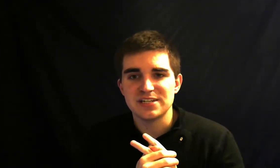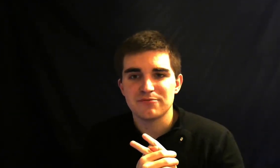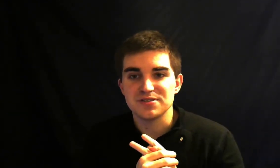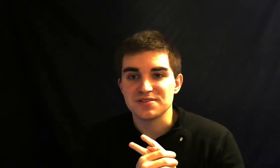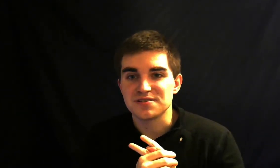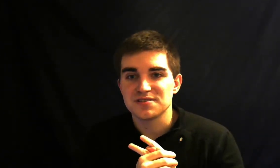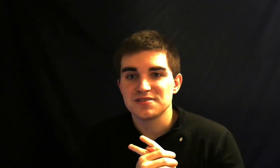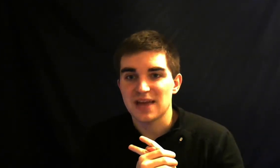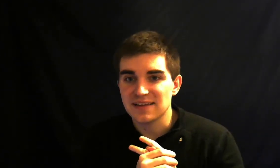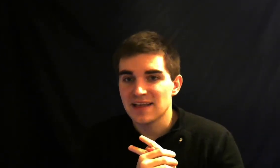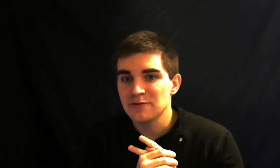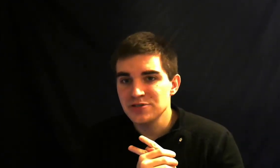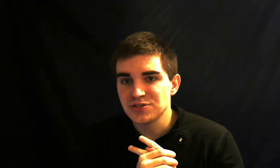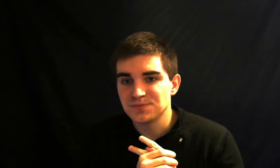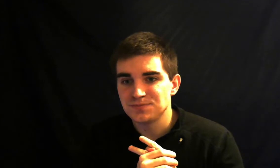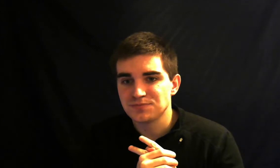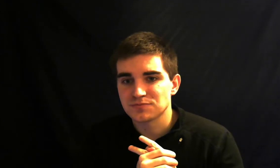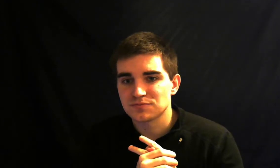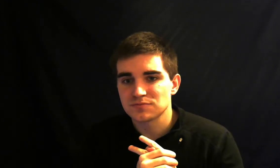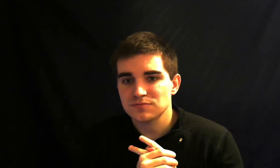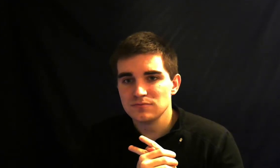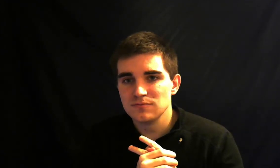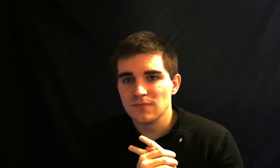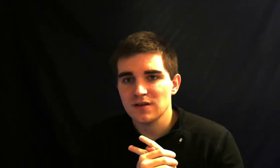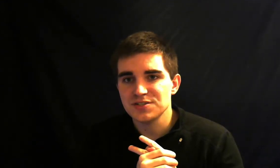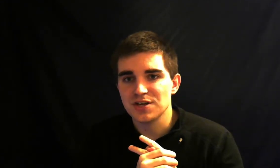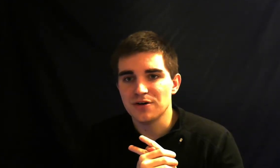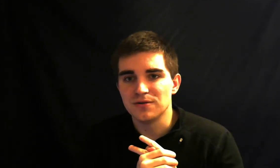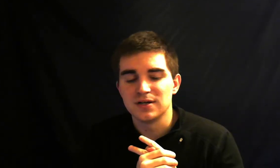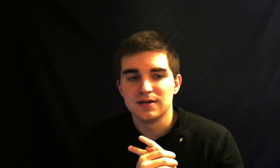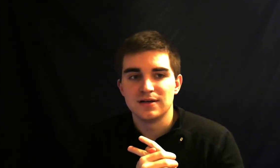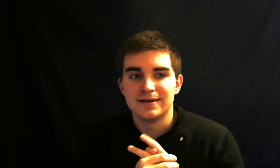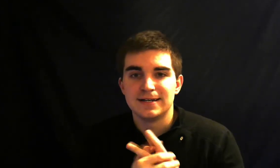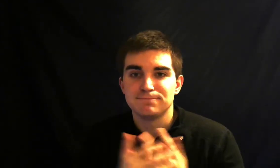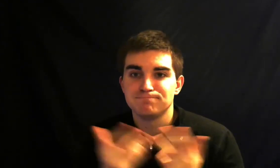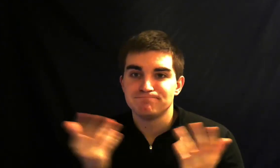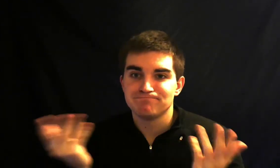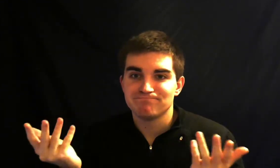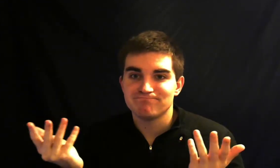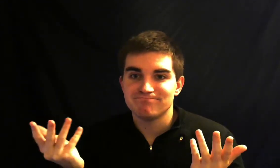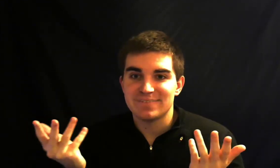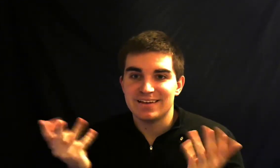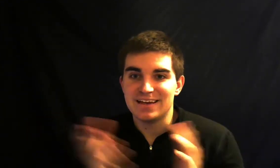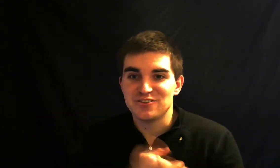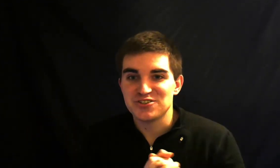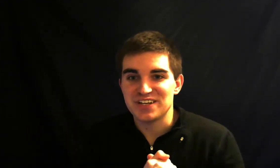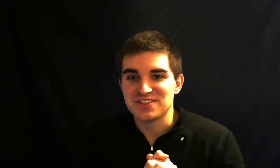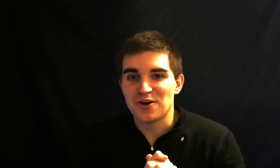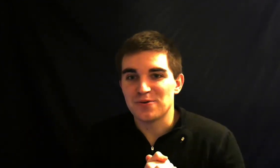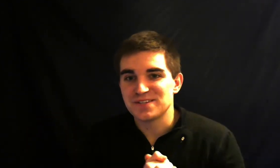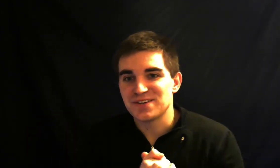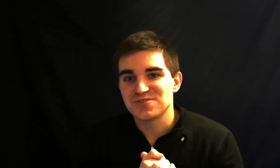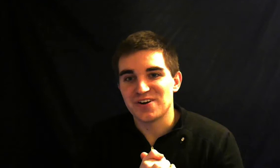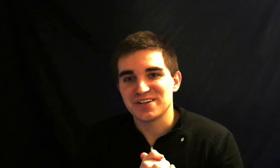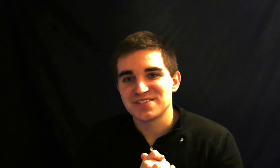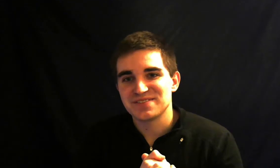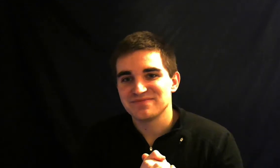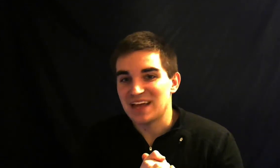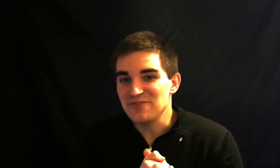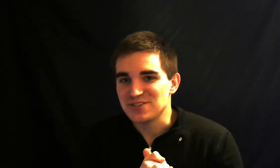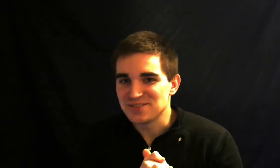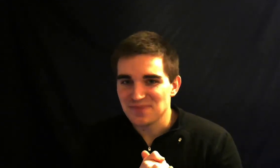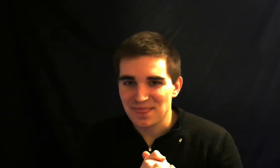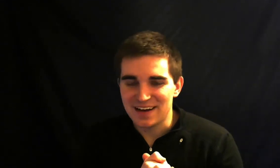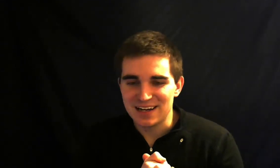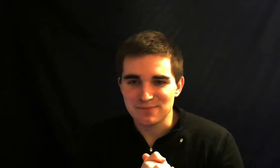person's second language so English isn't always their strongest language so